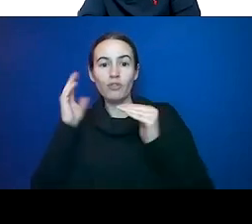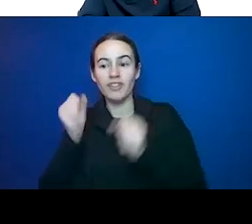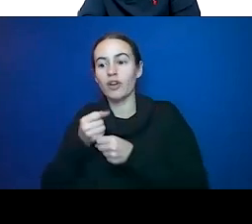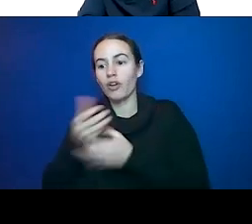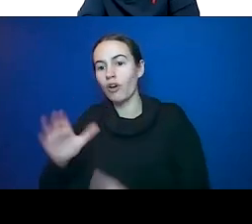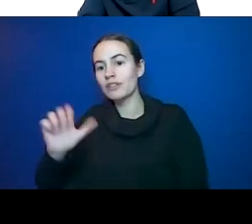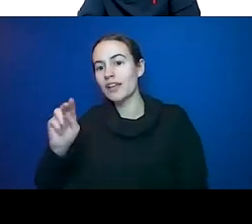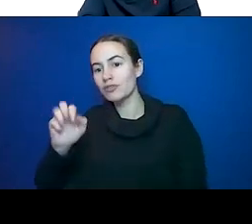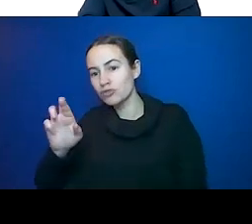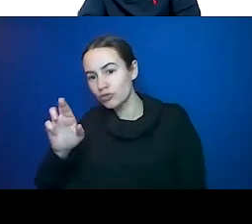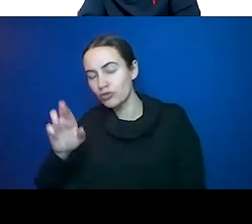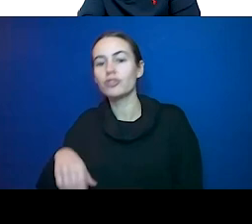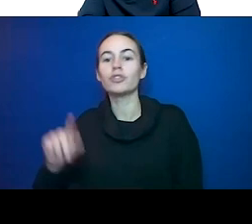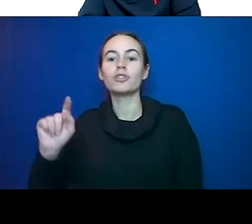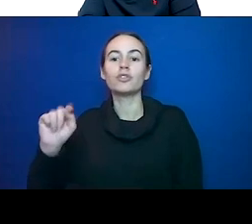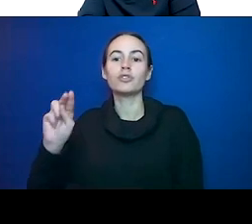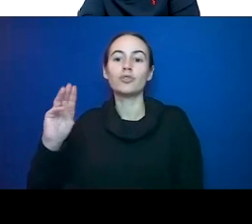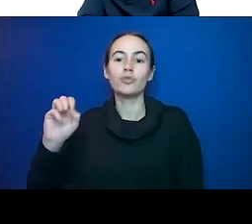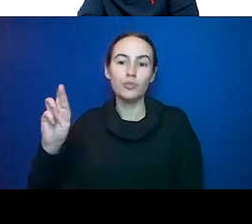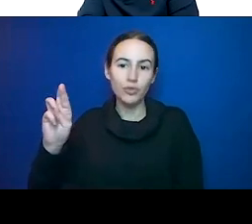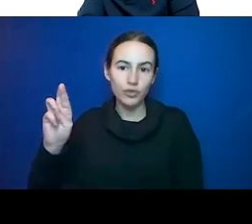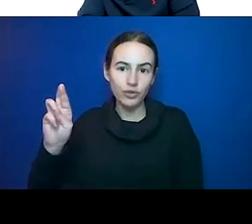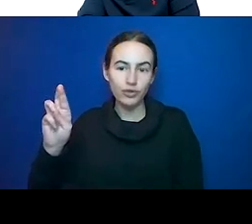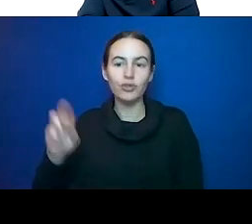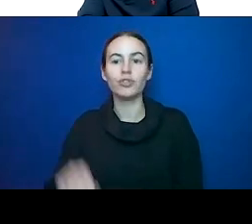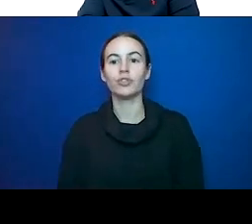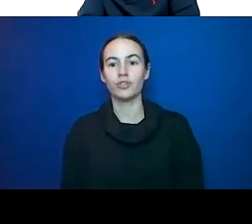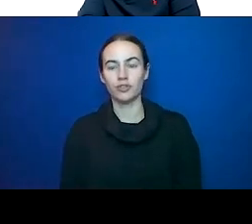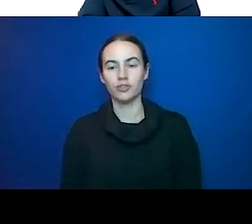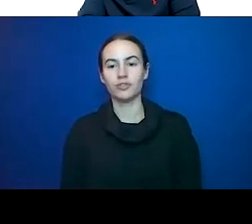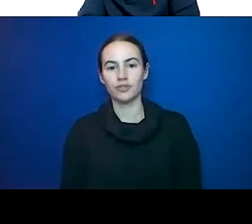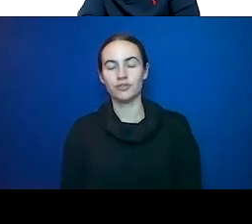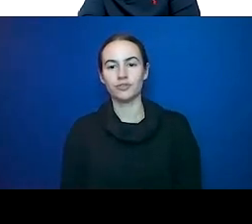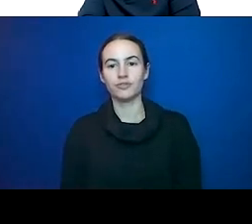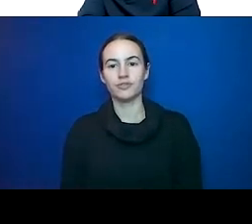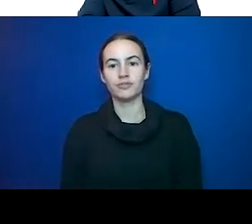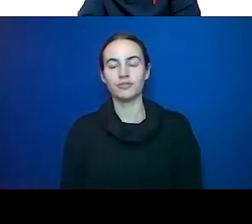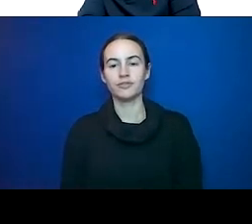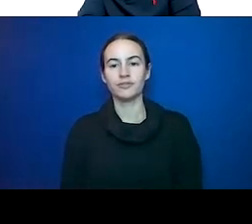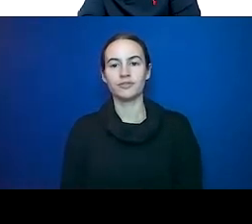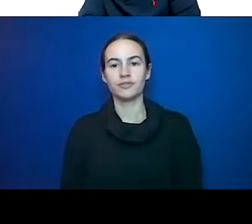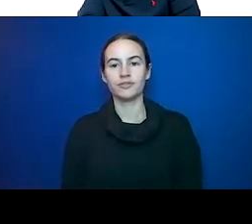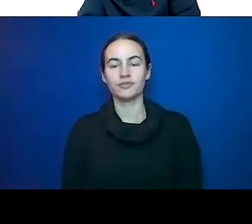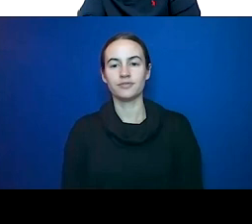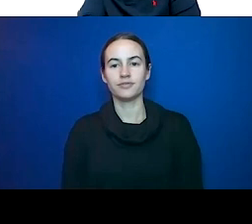promotes growth of their brain fast so that this is an important protein and gets